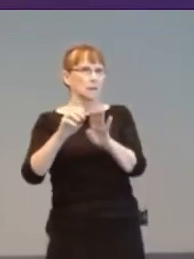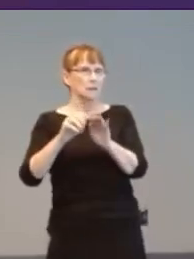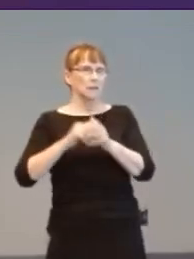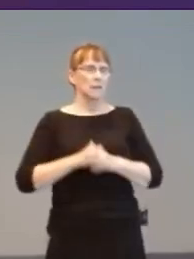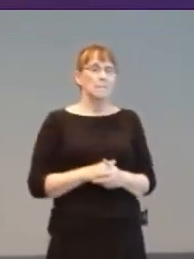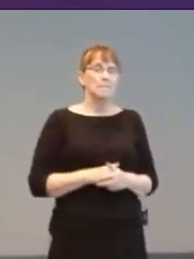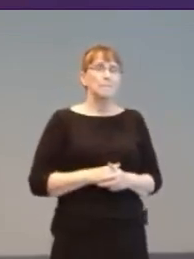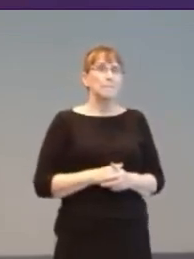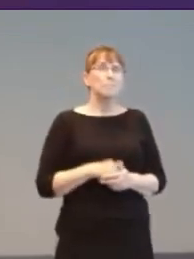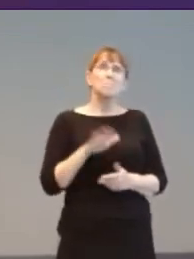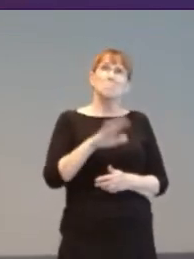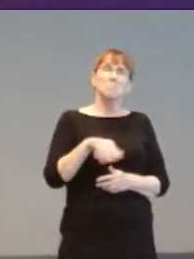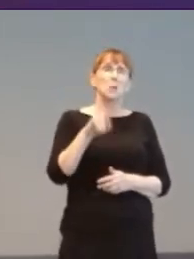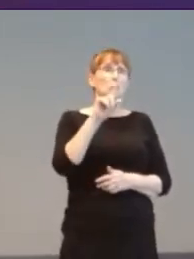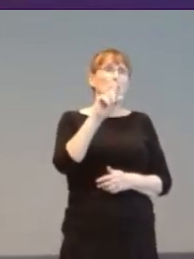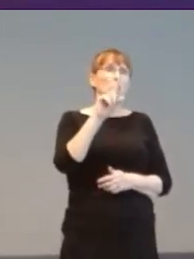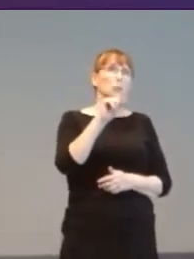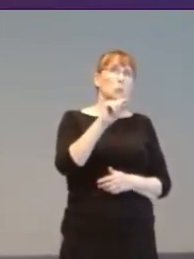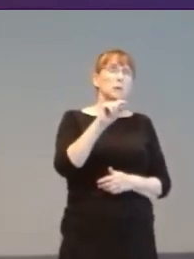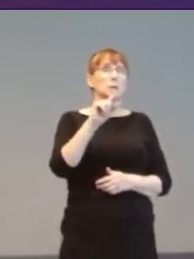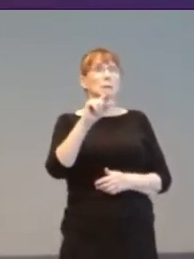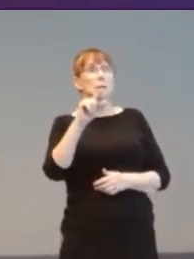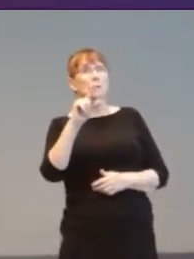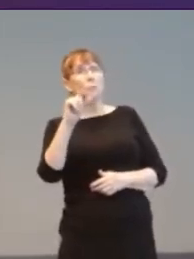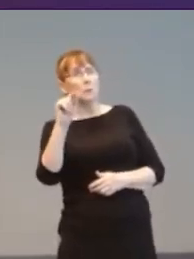The Last of Us 2 featured a raft of well thought out features,